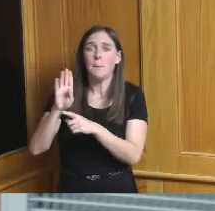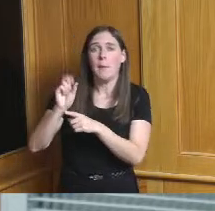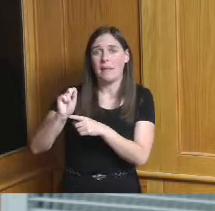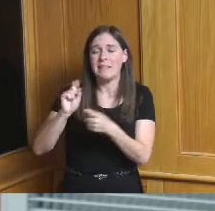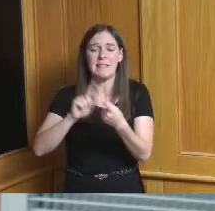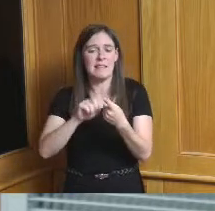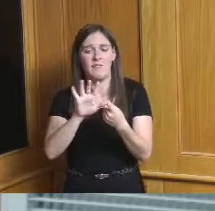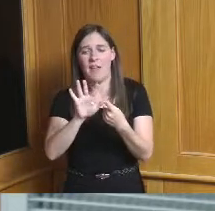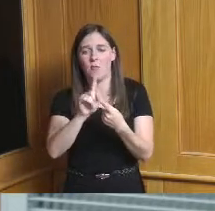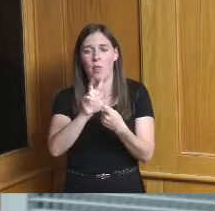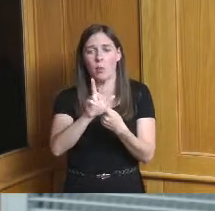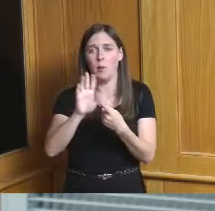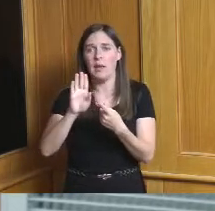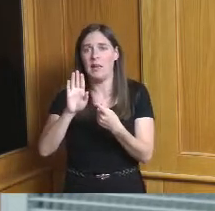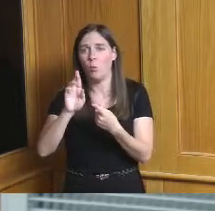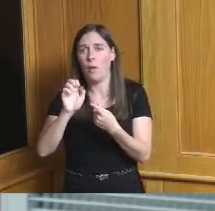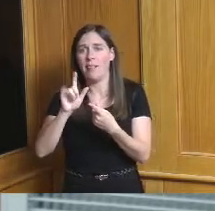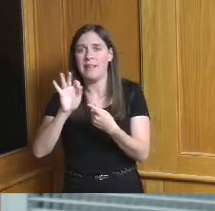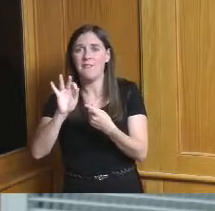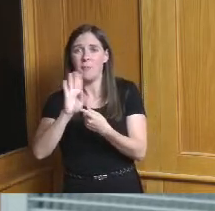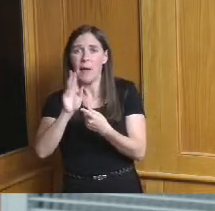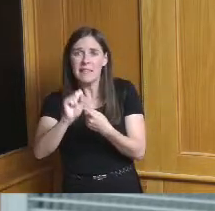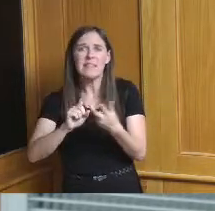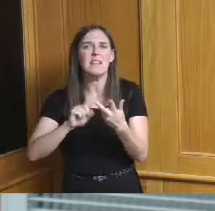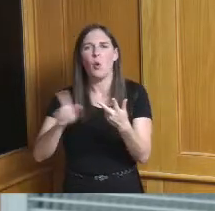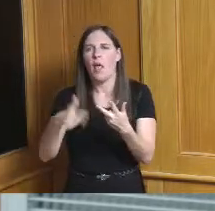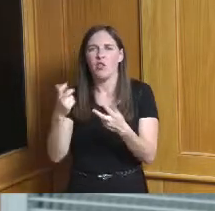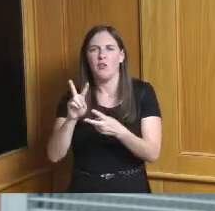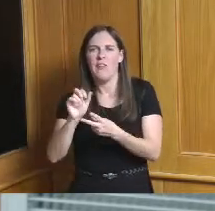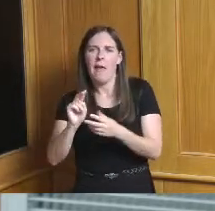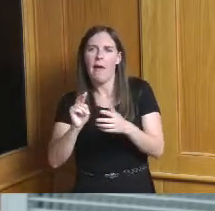bus or the three mobile units that my team operates throughout the county you would find